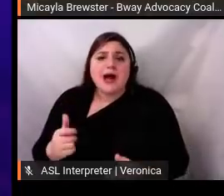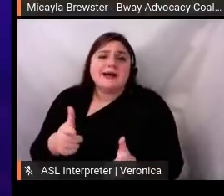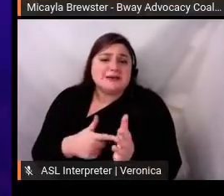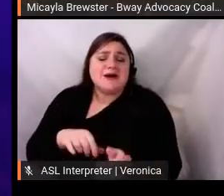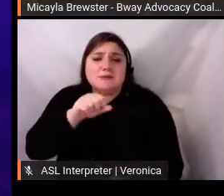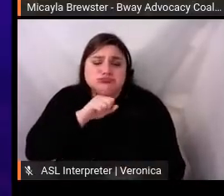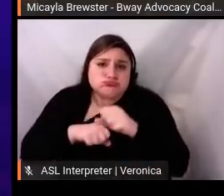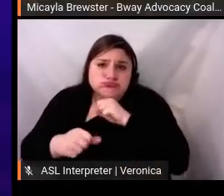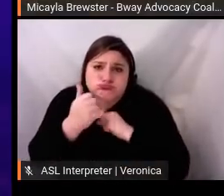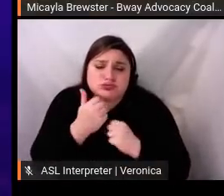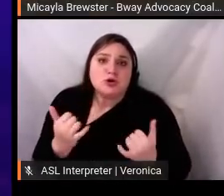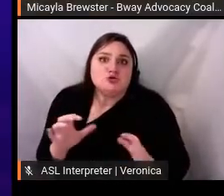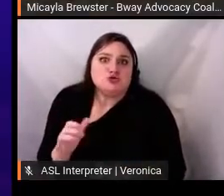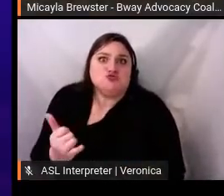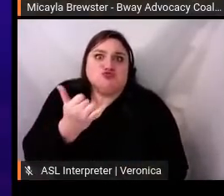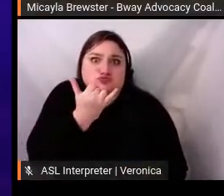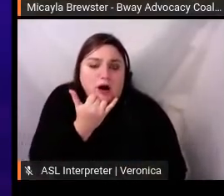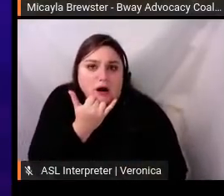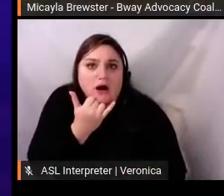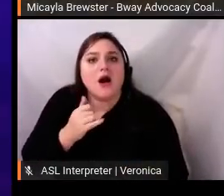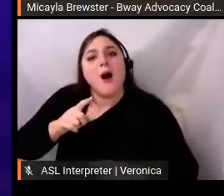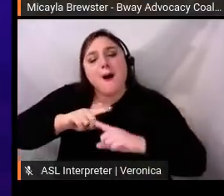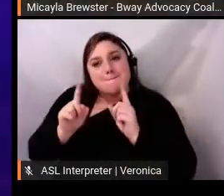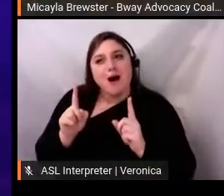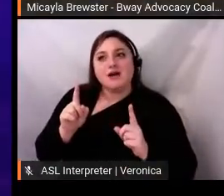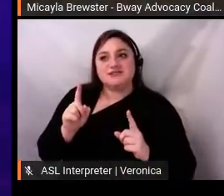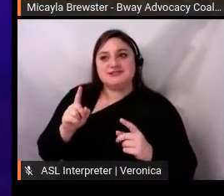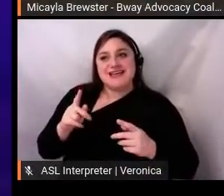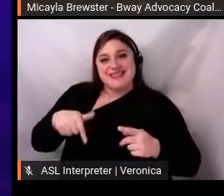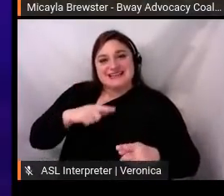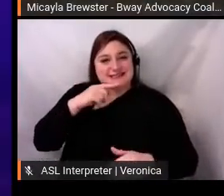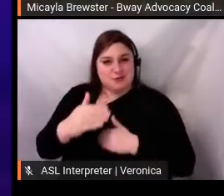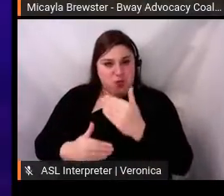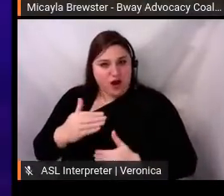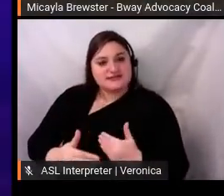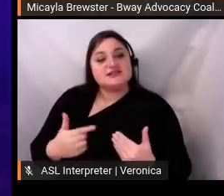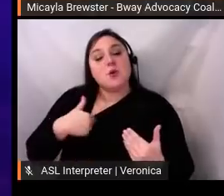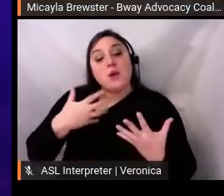box to be checked? Where you can say, like, I'm done having to work on this,